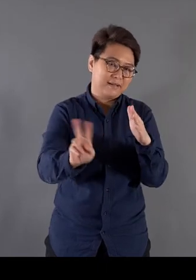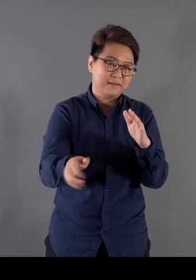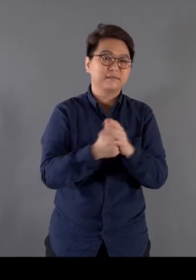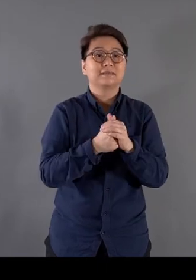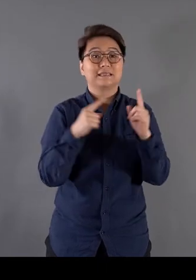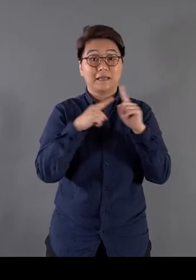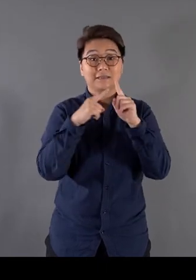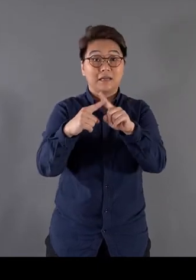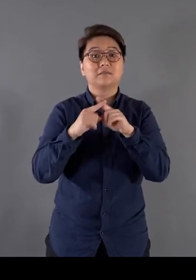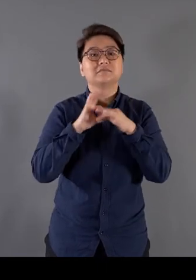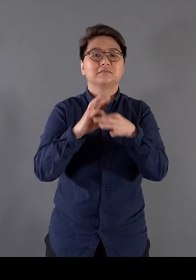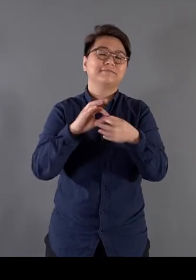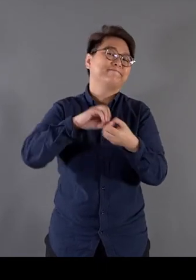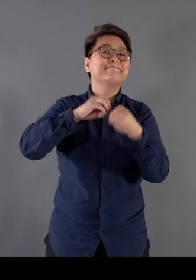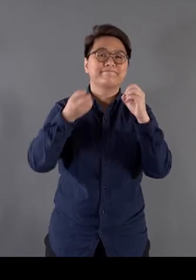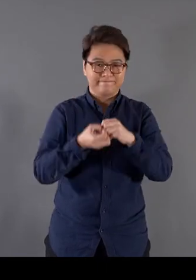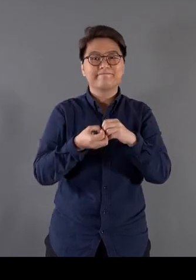Human relationships were so complicated